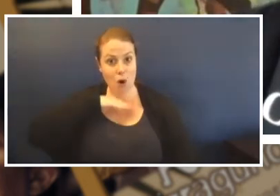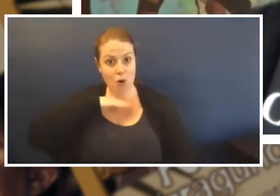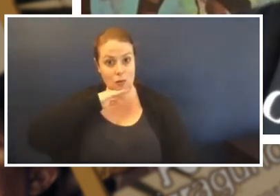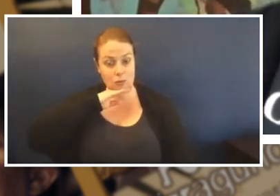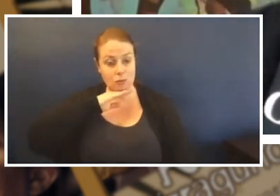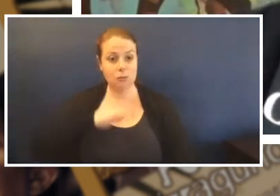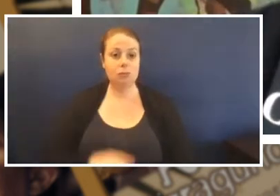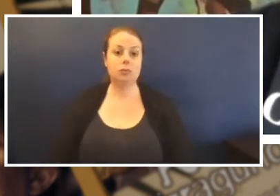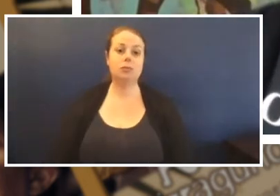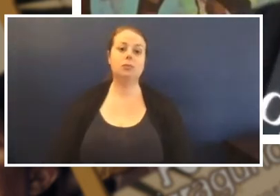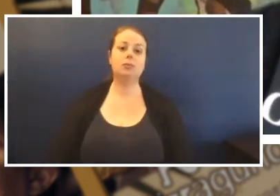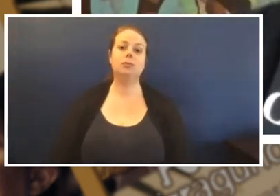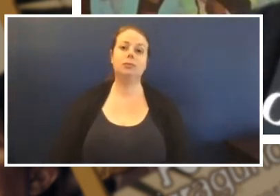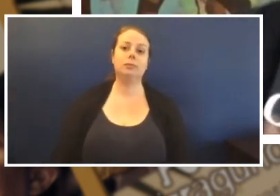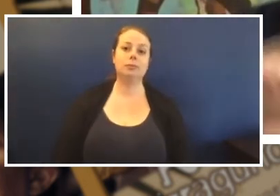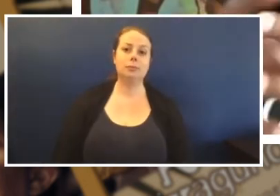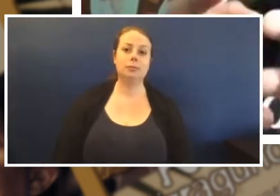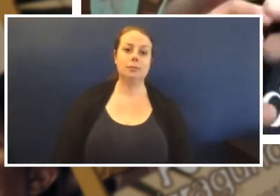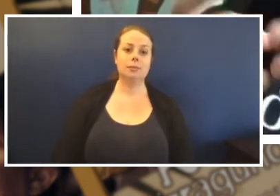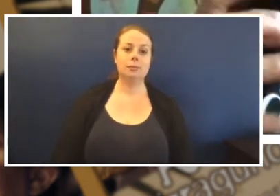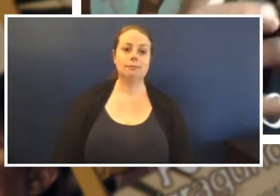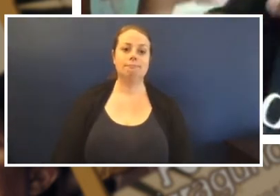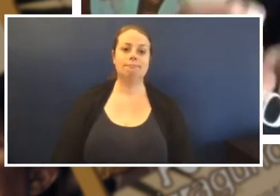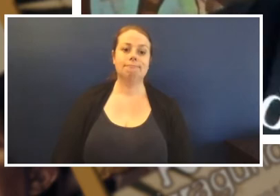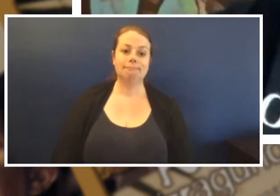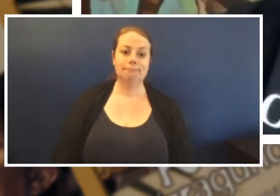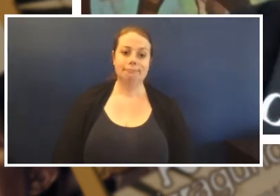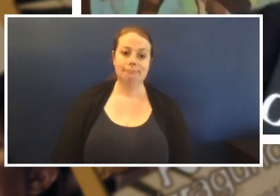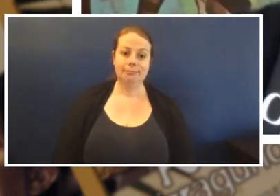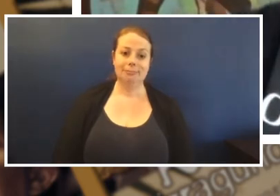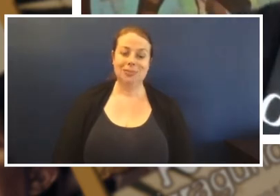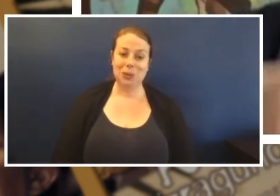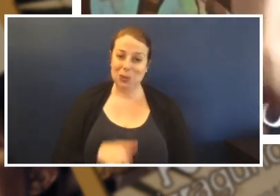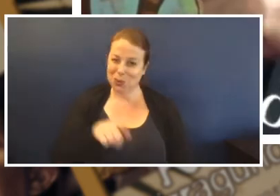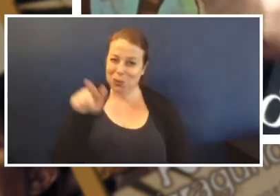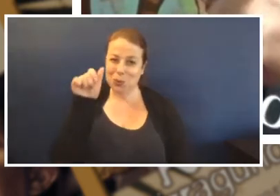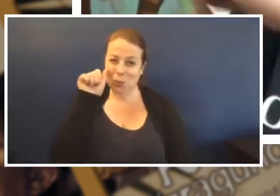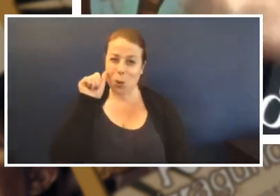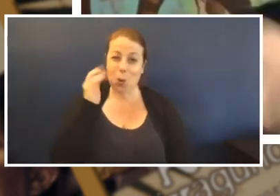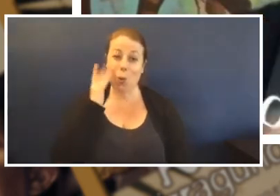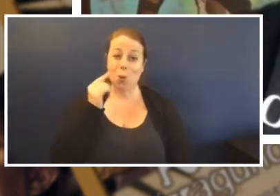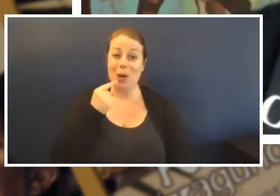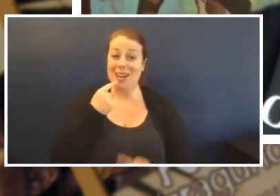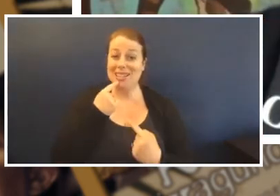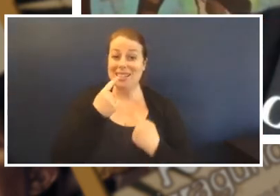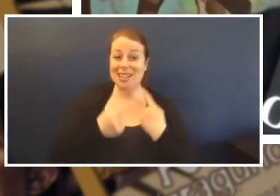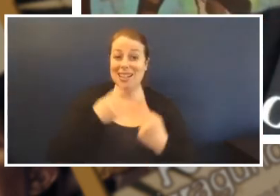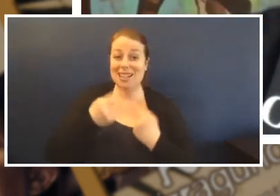so as you can probably tell when I do tell a story I go like for a long journey,